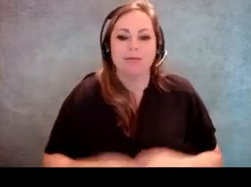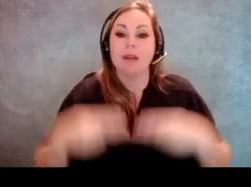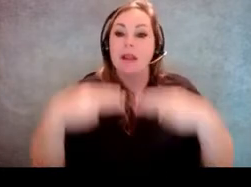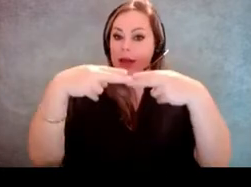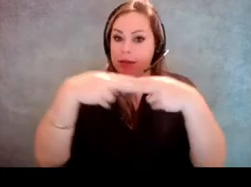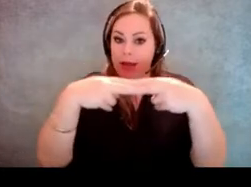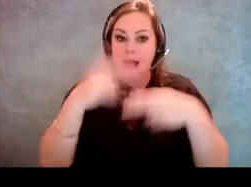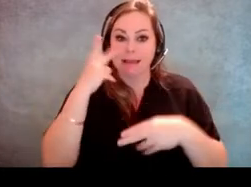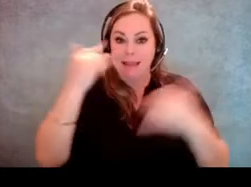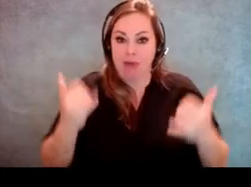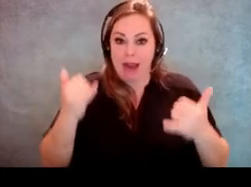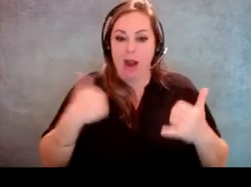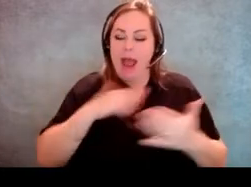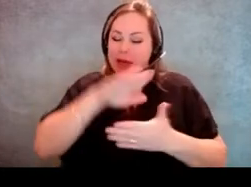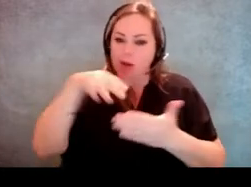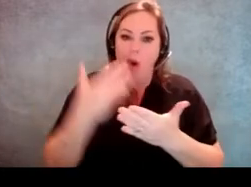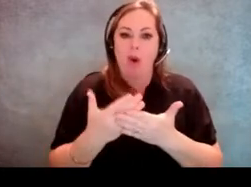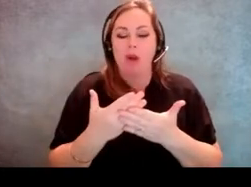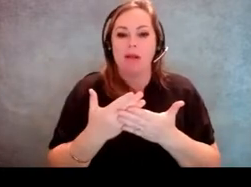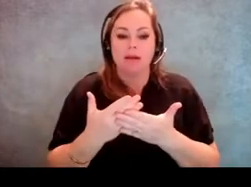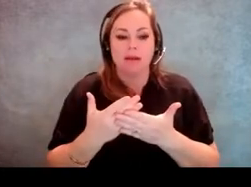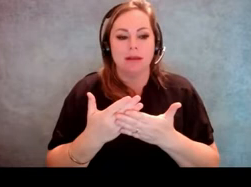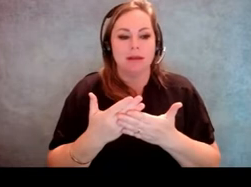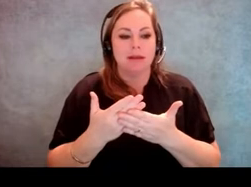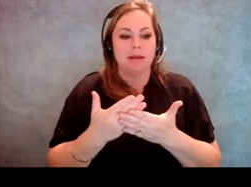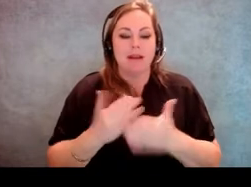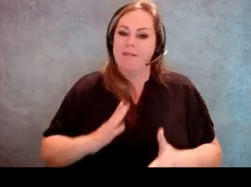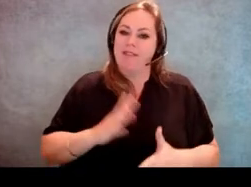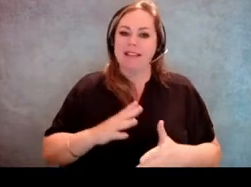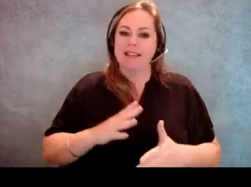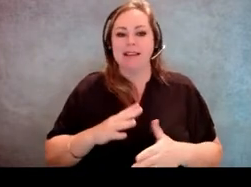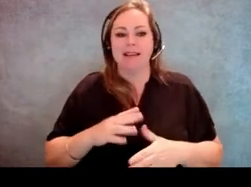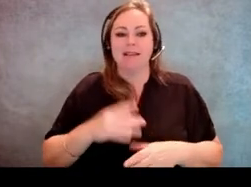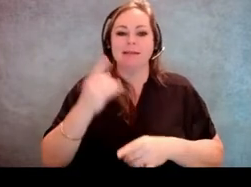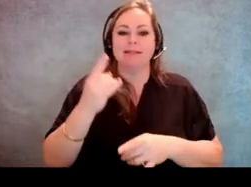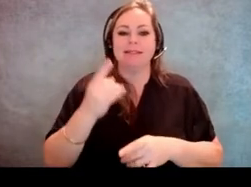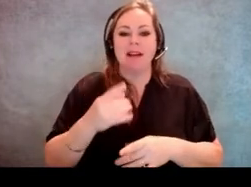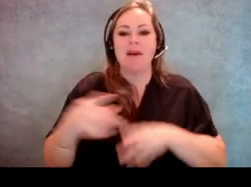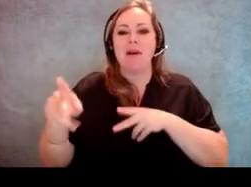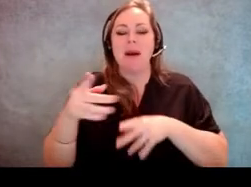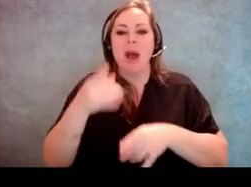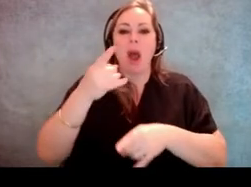The slide that you see before you has all the fancy cocktail party statistics you can come up with.